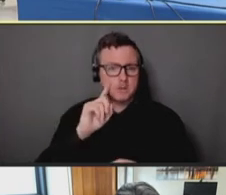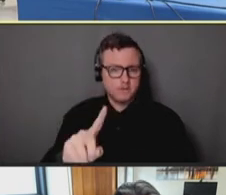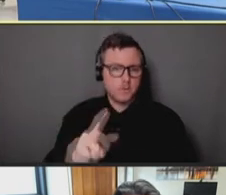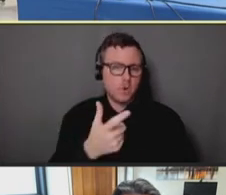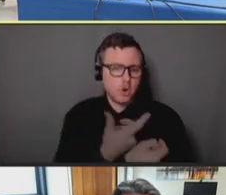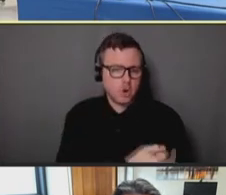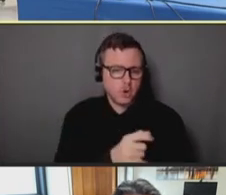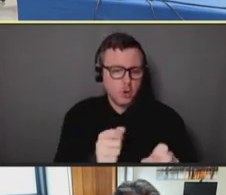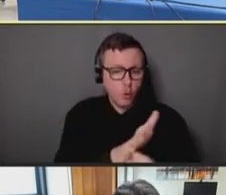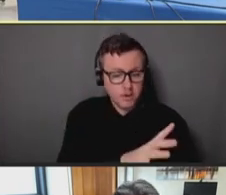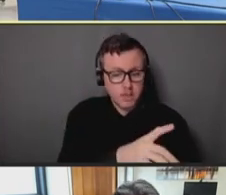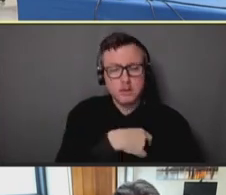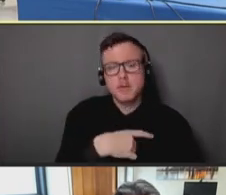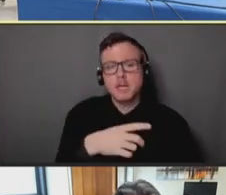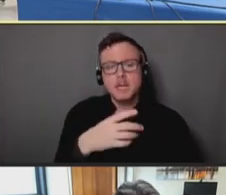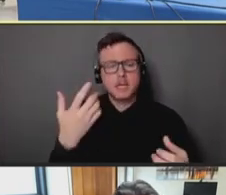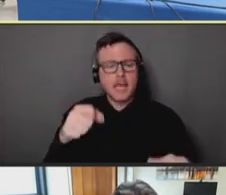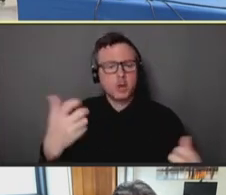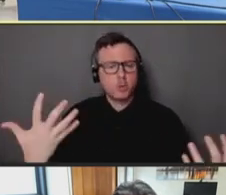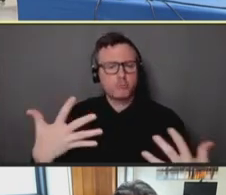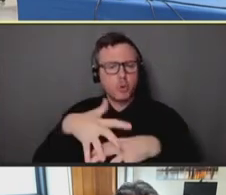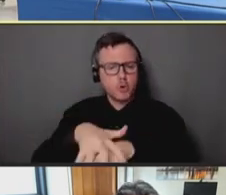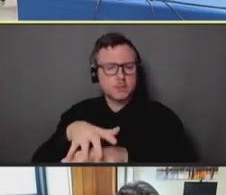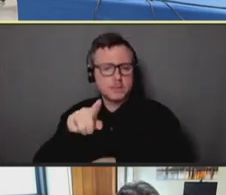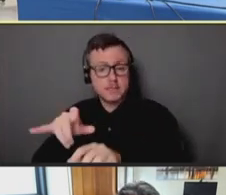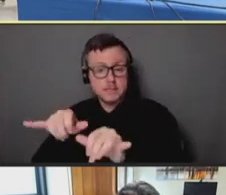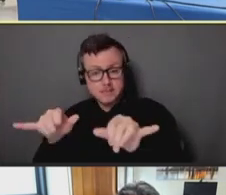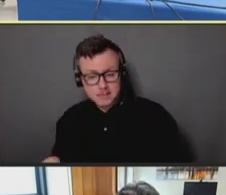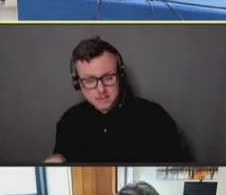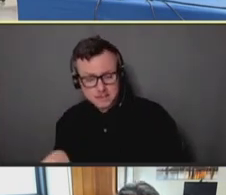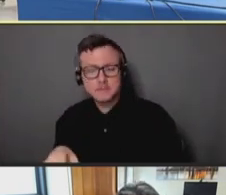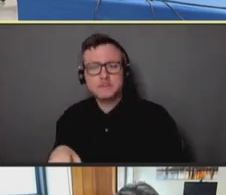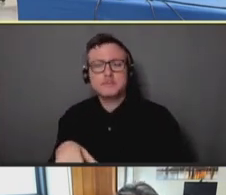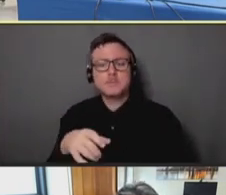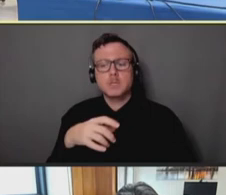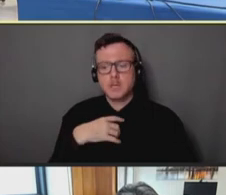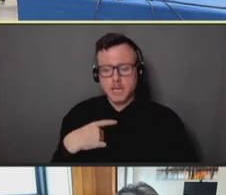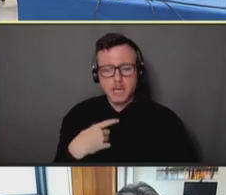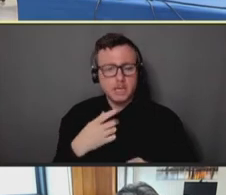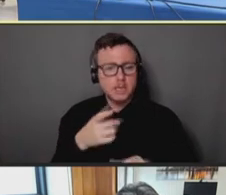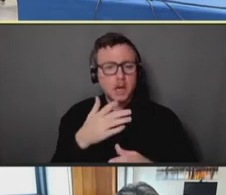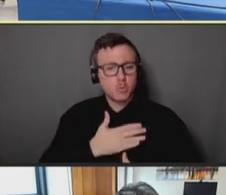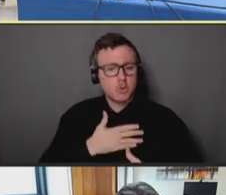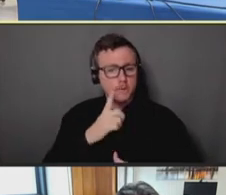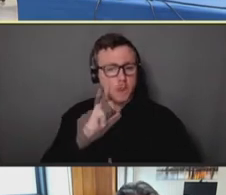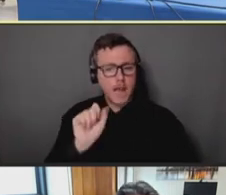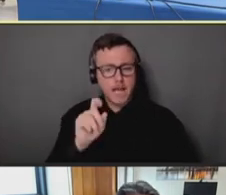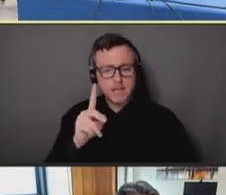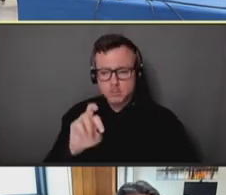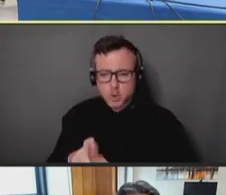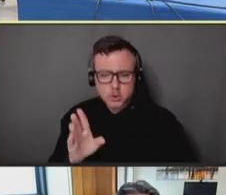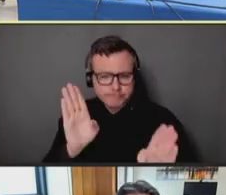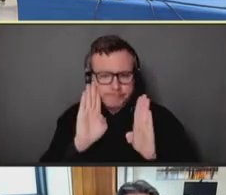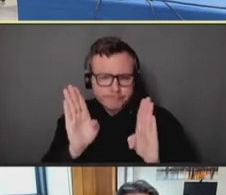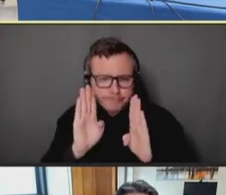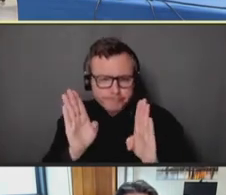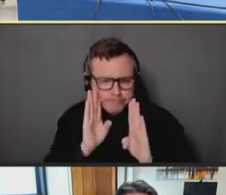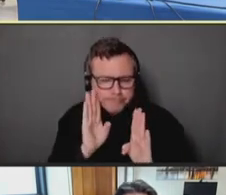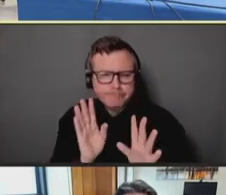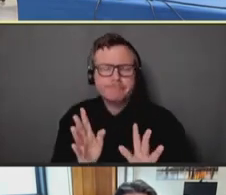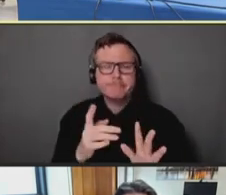systems? And again, in expressing appreciation to ASPR for listening so carefully leading to the